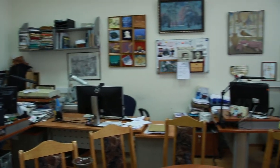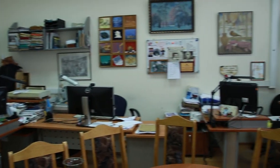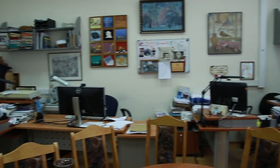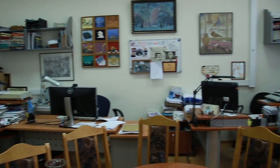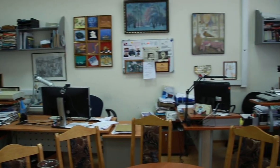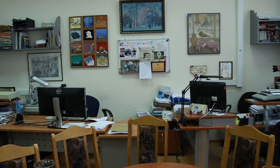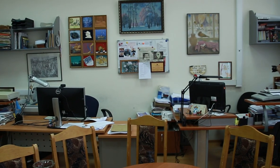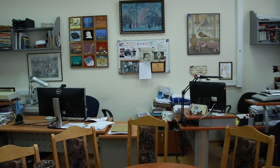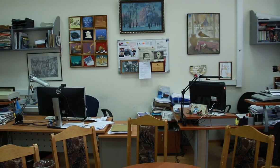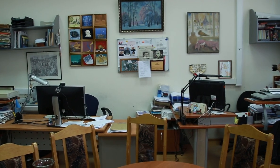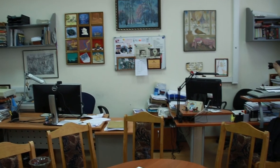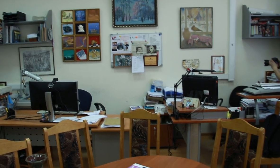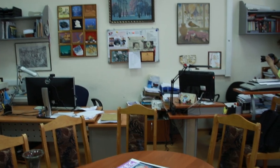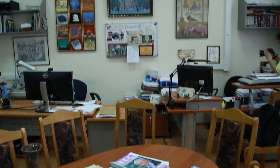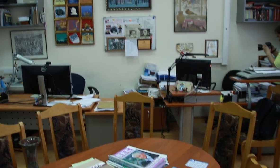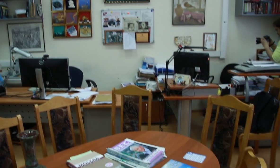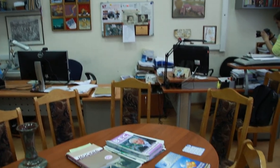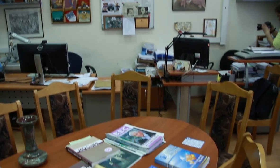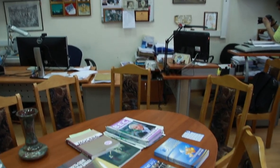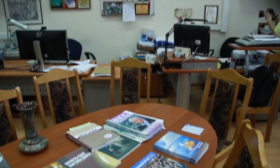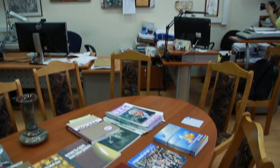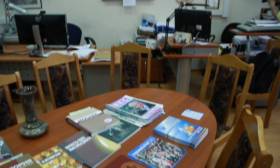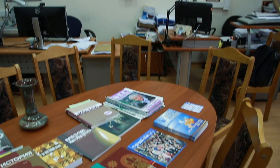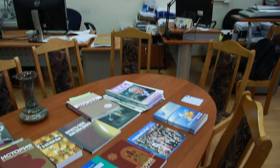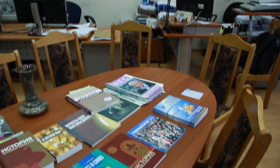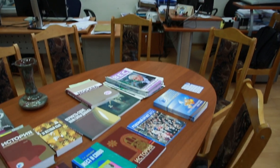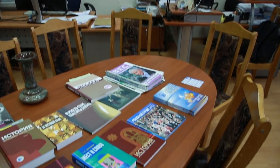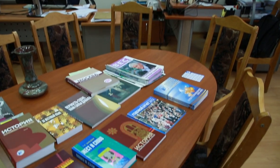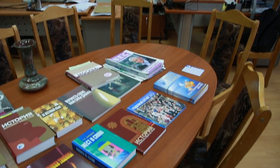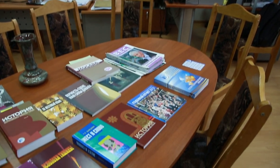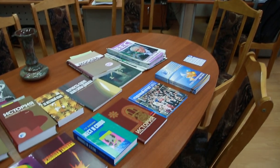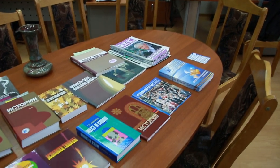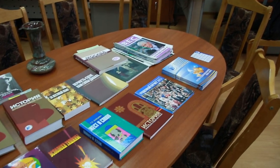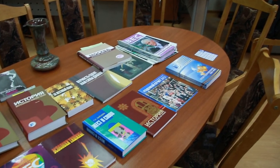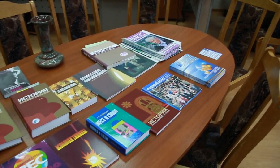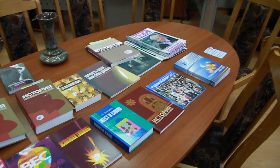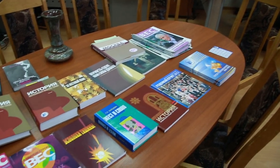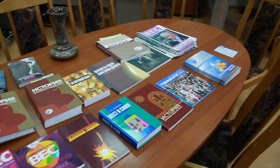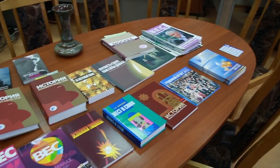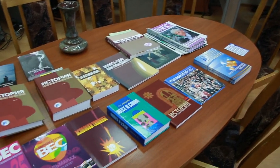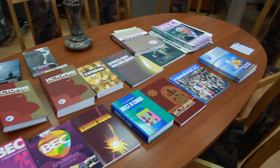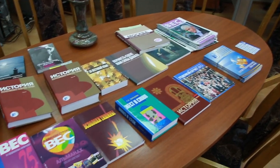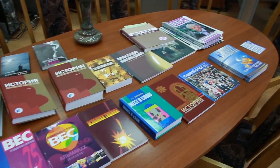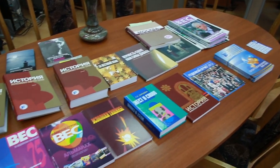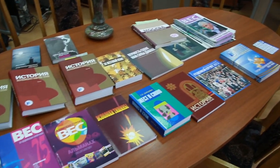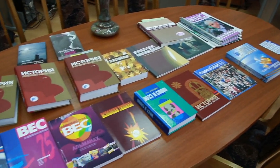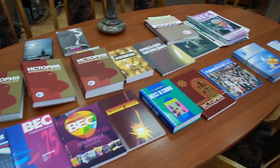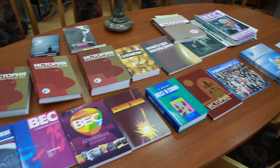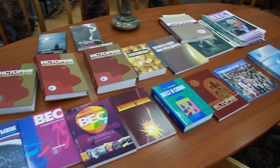We are at a famous Russian studio, Soyuzmultfilm, and they send different projects to DeaFilm for